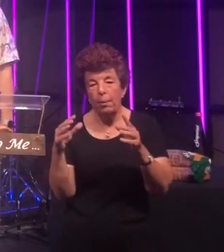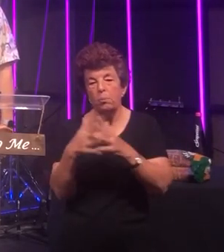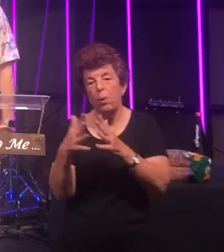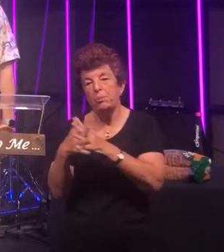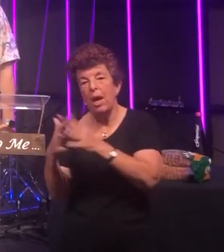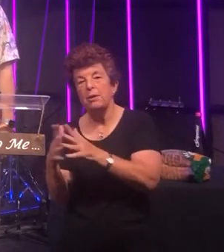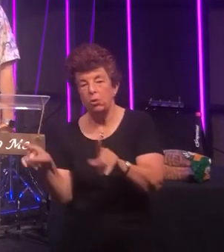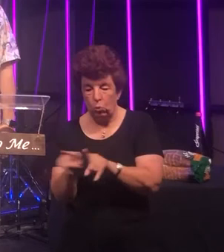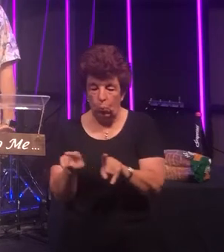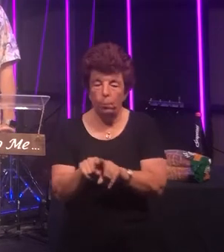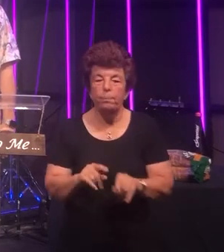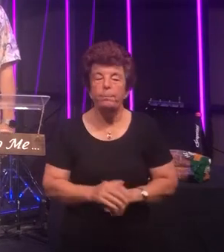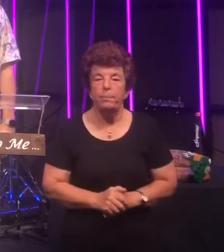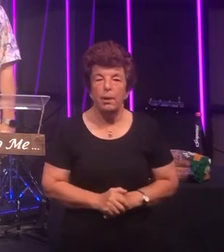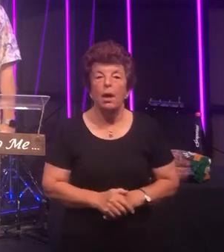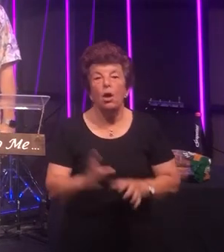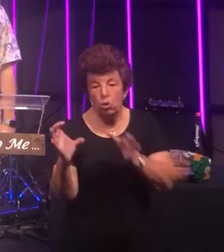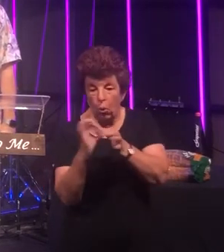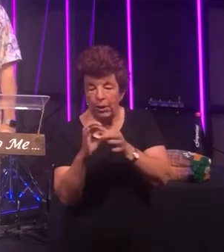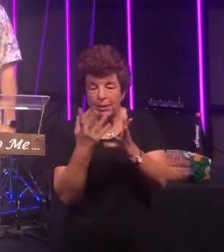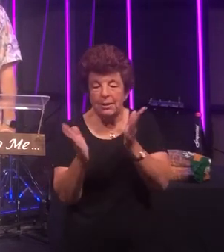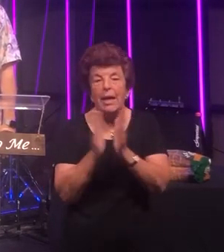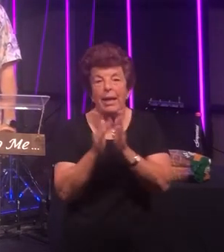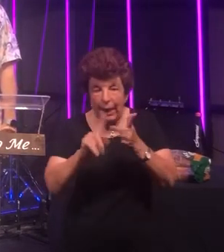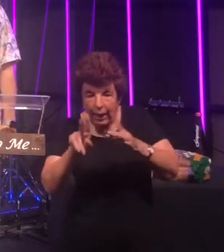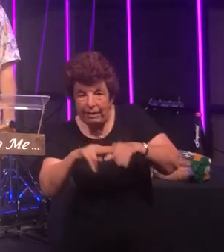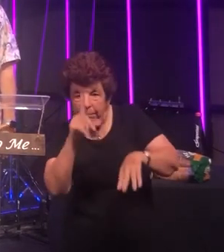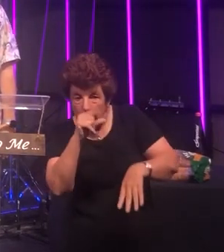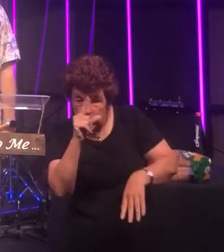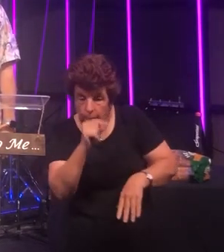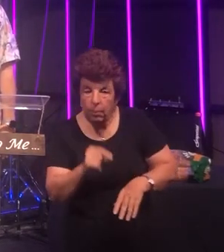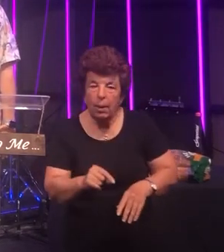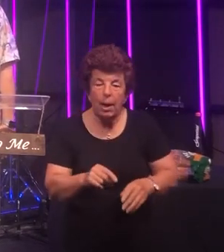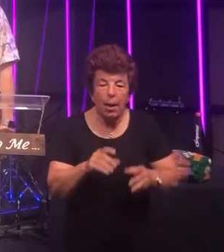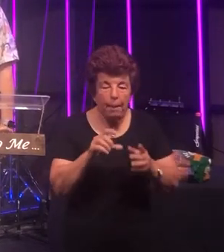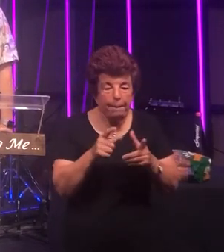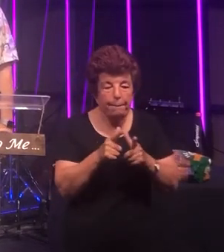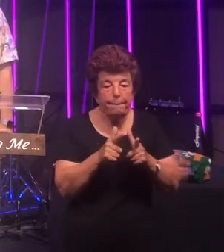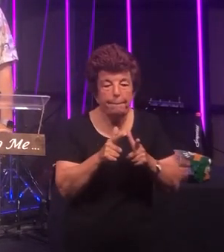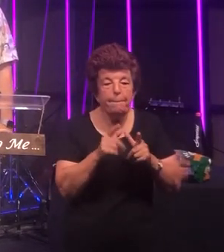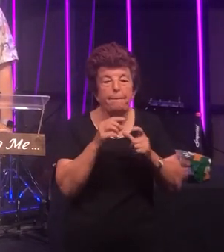but yeah join us on Sunday if you can Pastor David is going to share our message